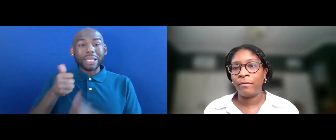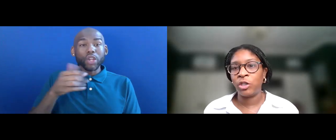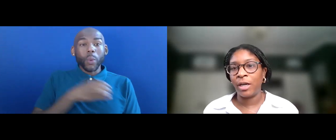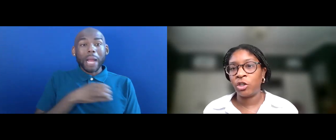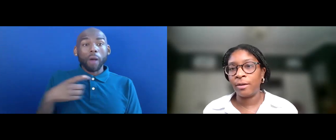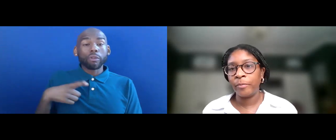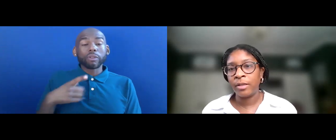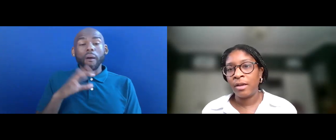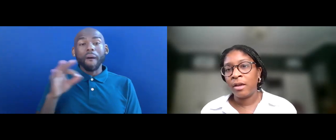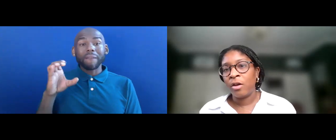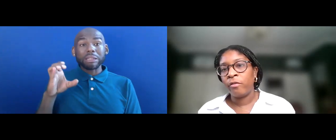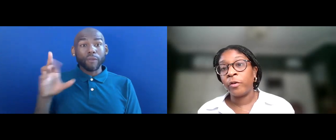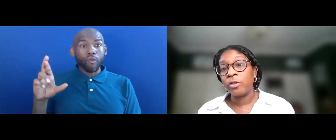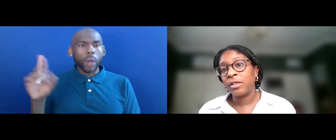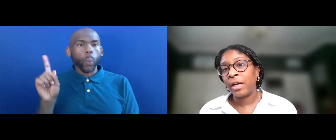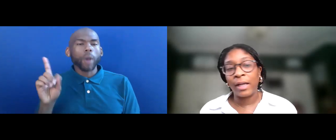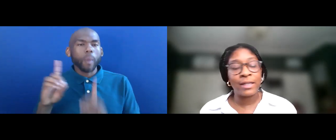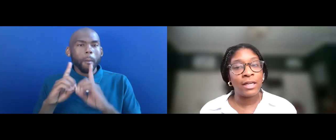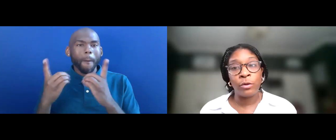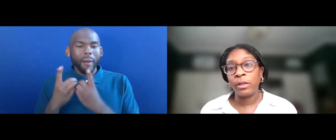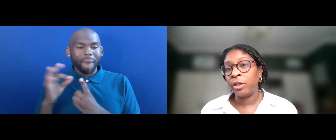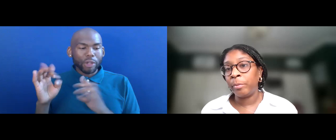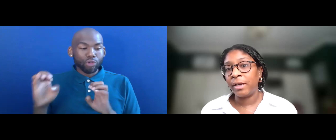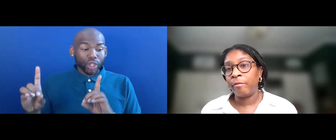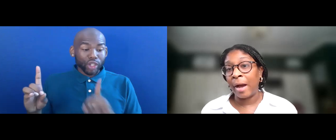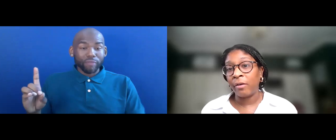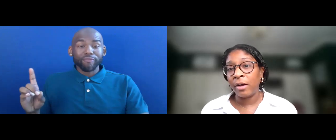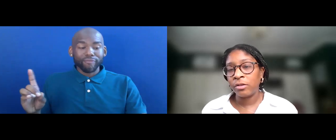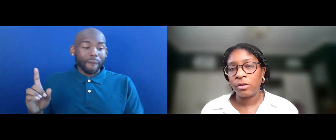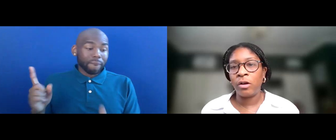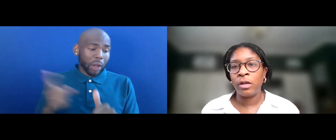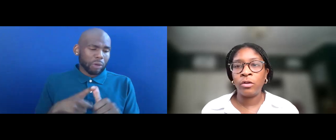OF EDUCATION. FIRST, I'D LIKE TO GIVE YOU A LITTLE BIT OF BACKGROUND ON